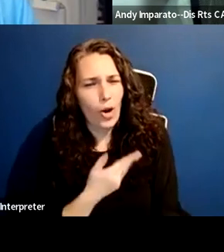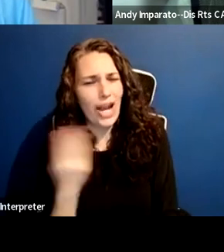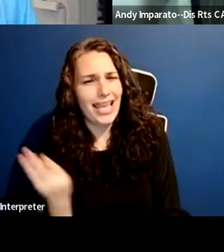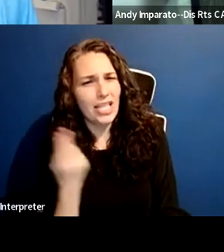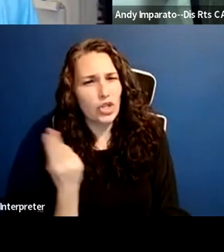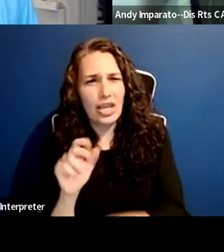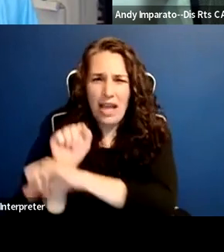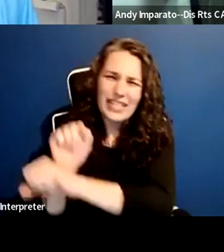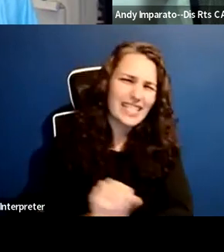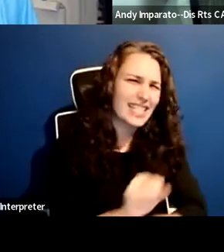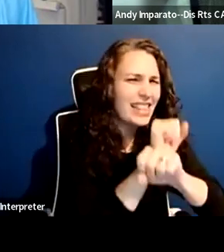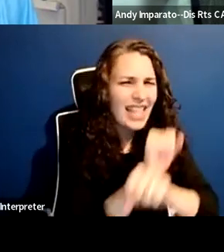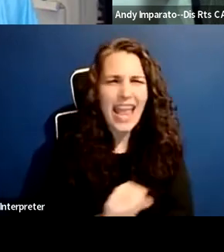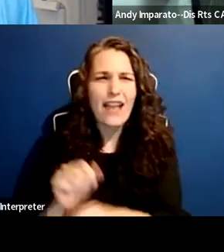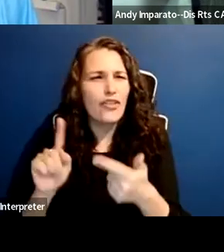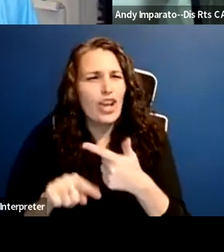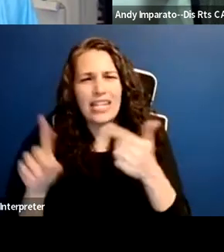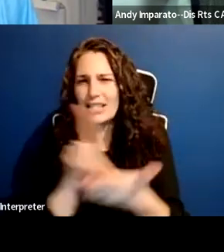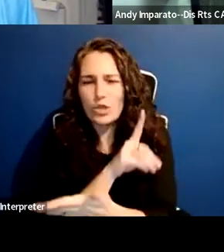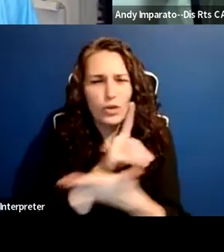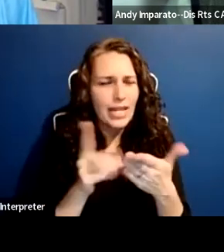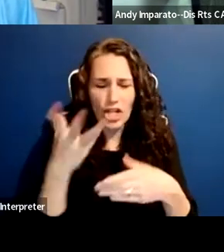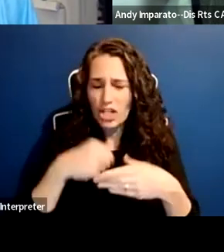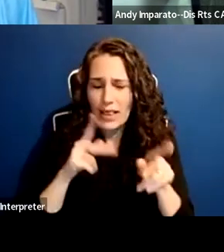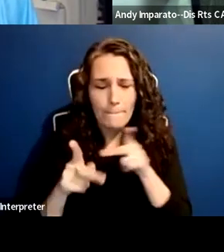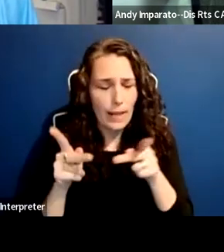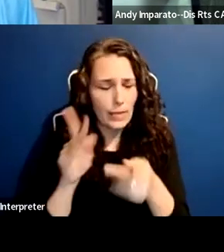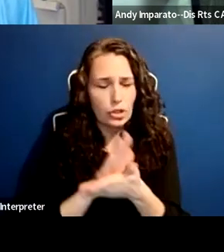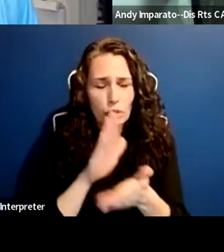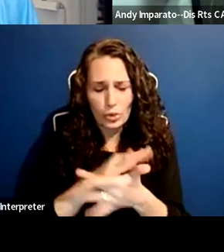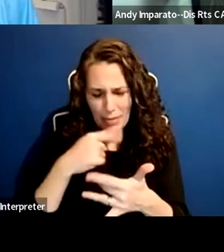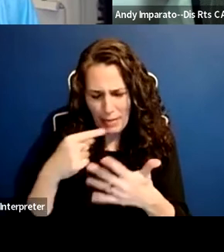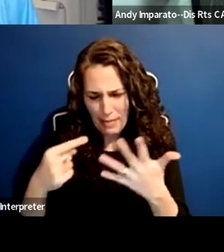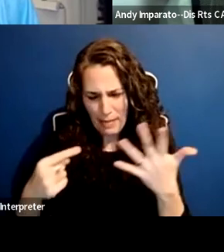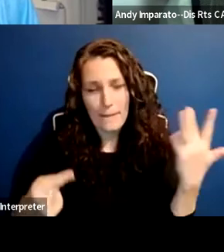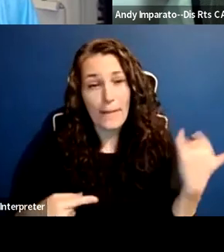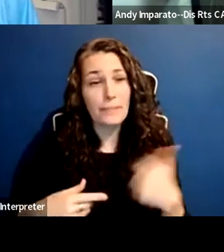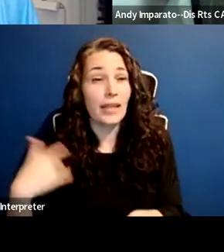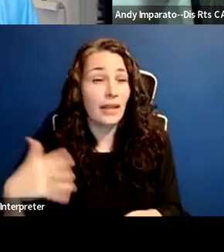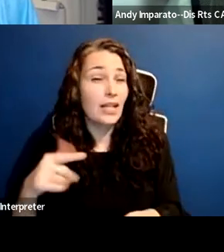is part of a much bigger fight. You know, you could say it's a fight for the soul of our country,